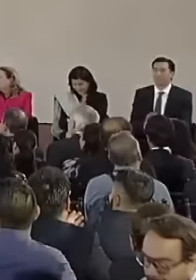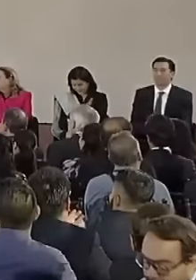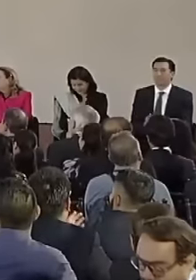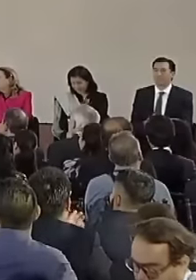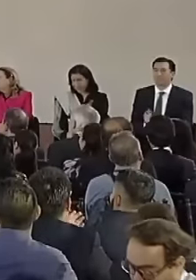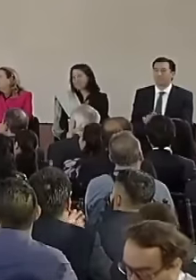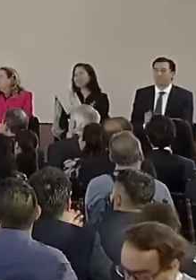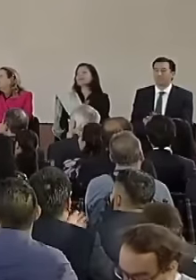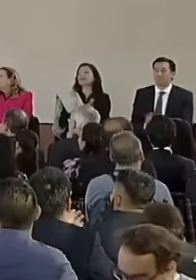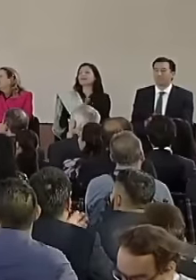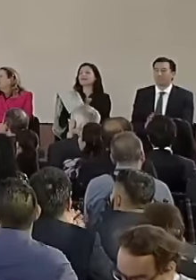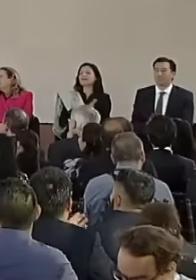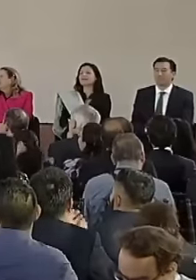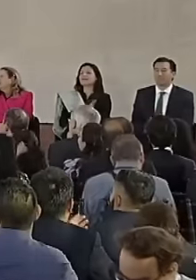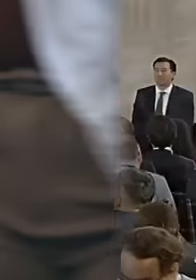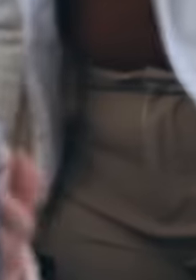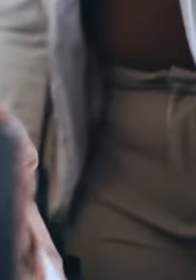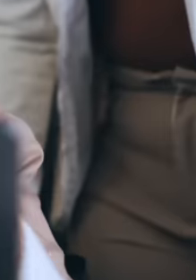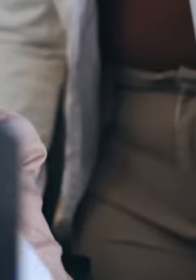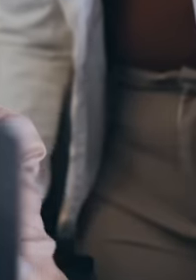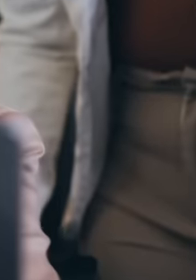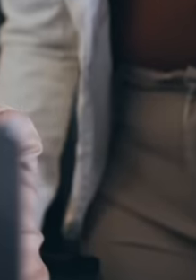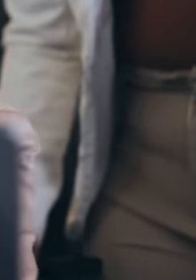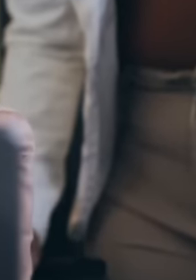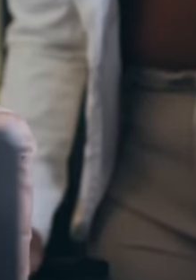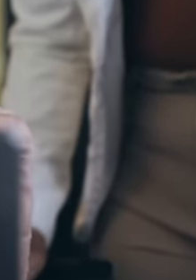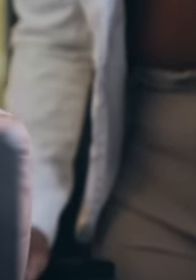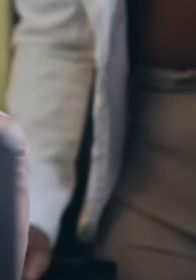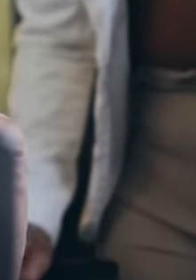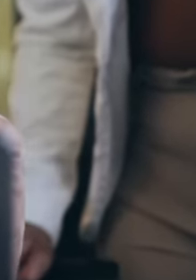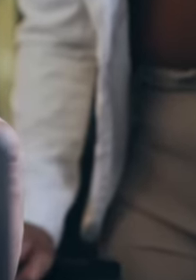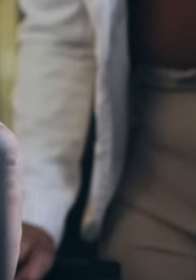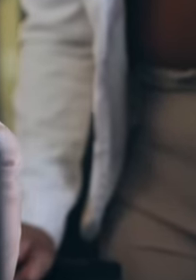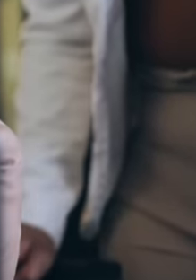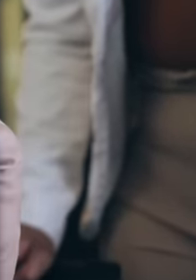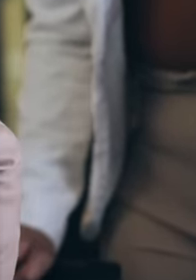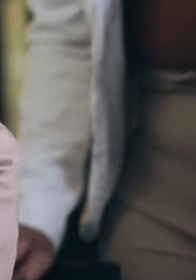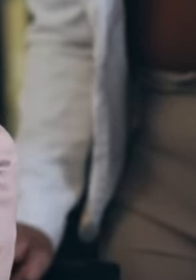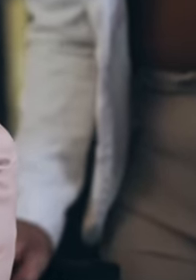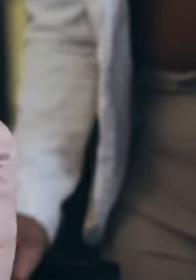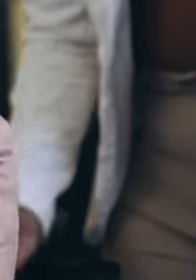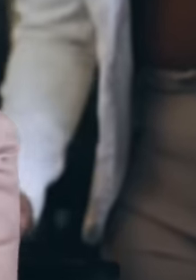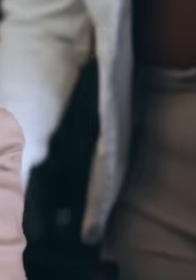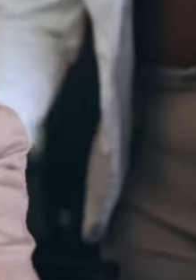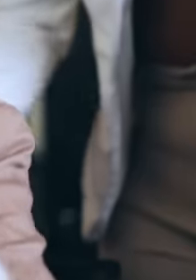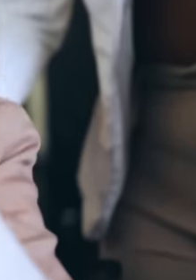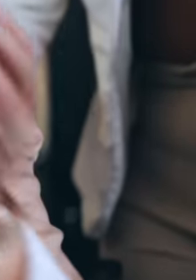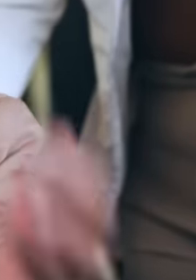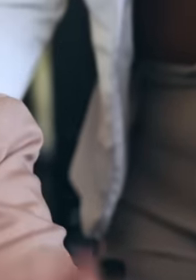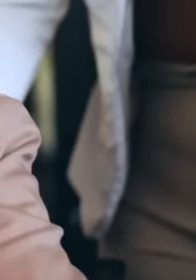judges, magistrates and ministers are fighting against all odds so that